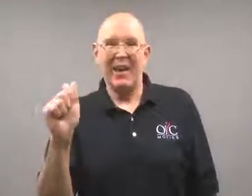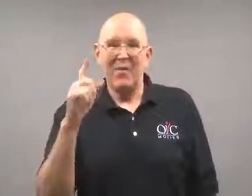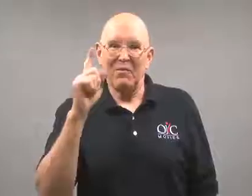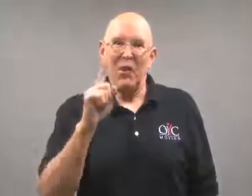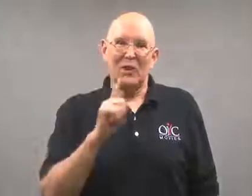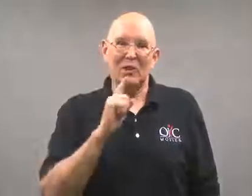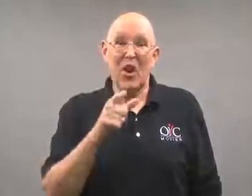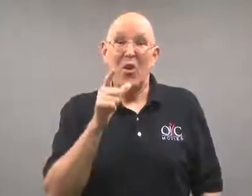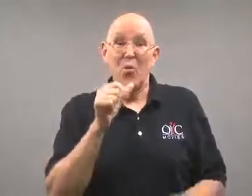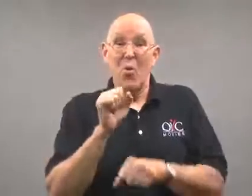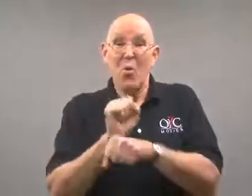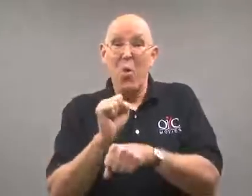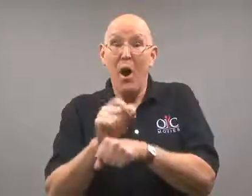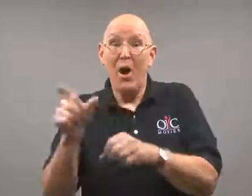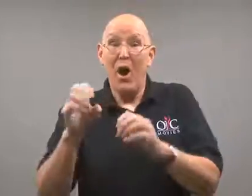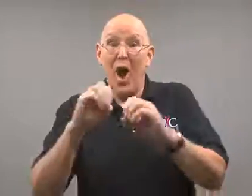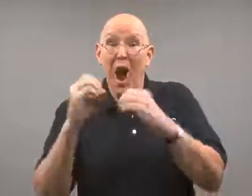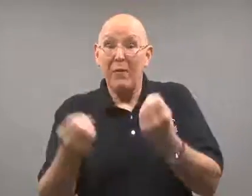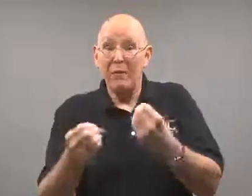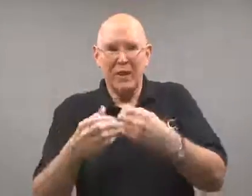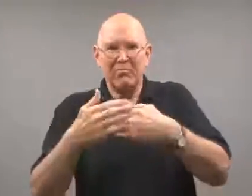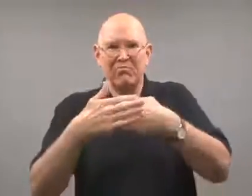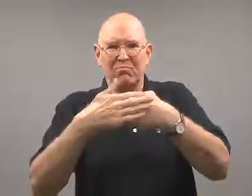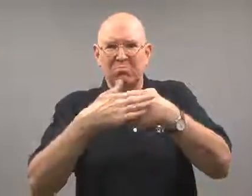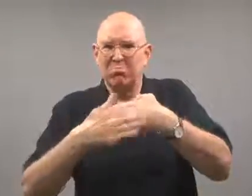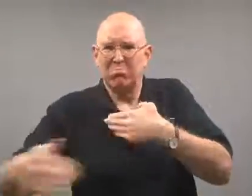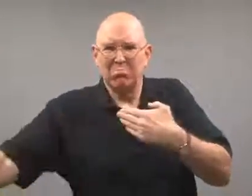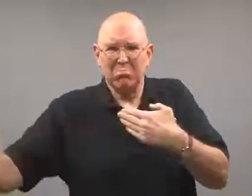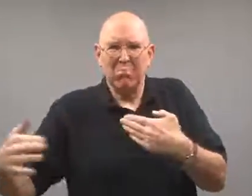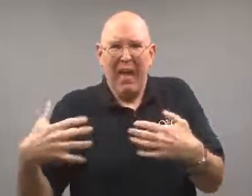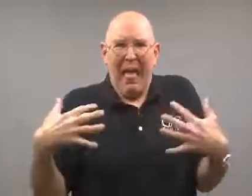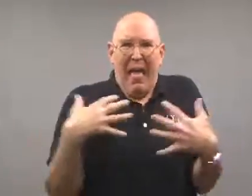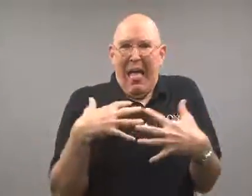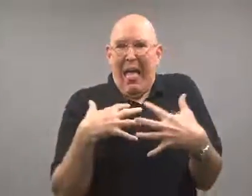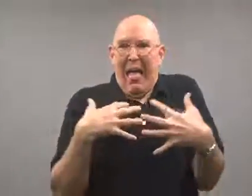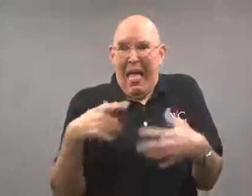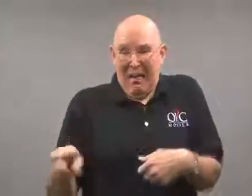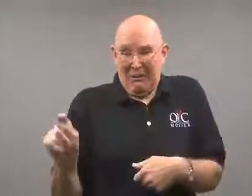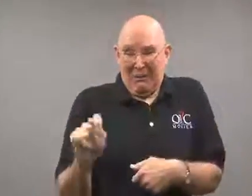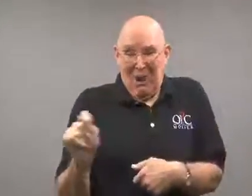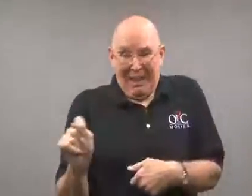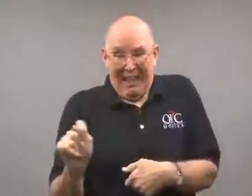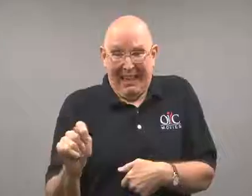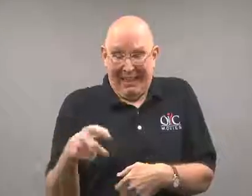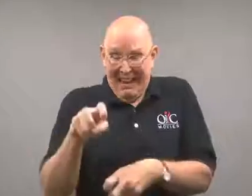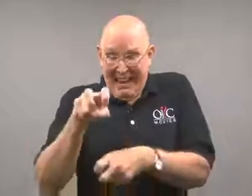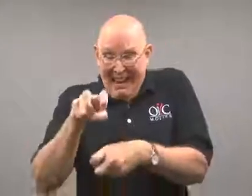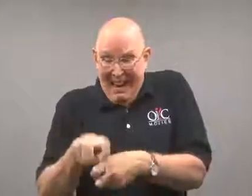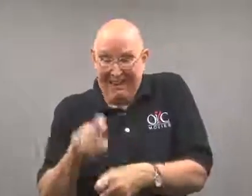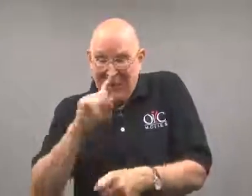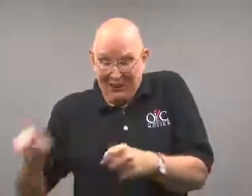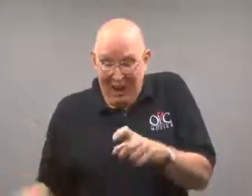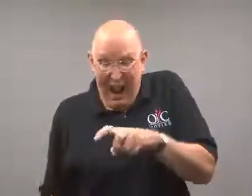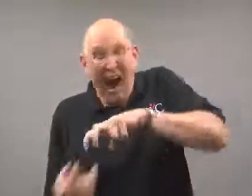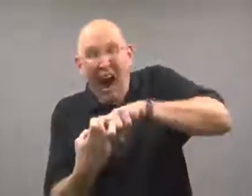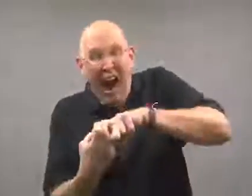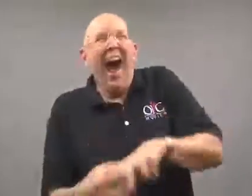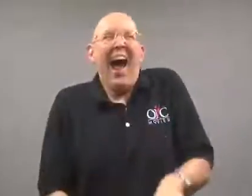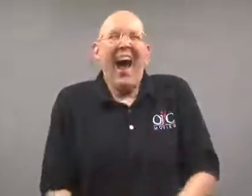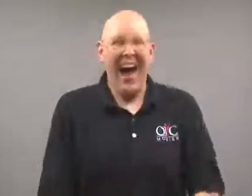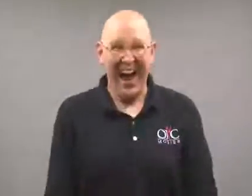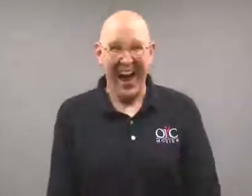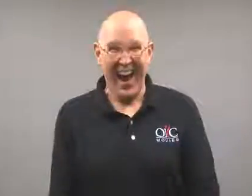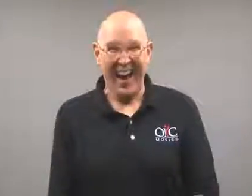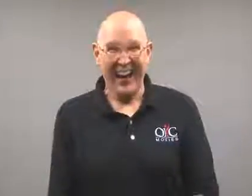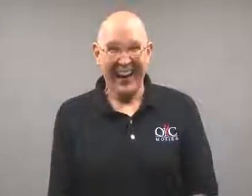Her employees are going to be scared of the toilet, they might get bit if they sit down!